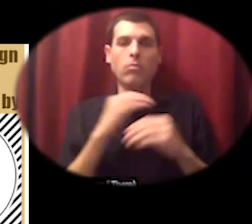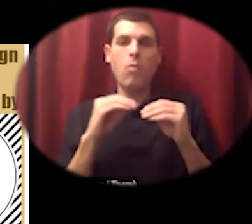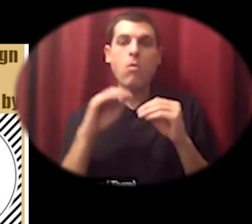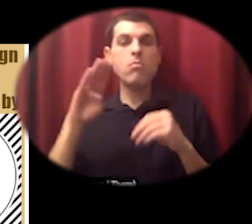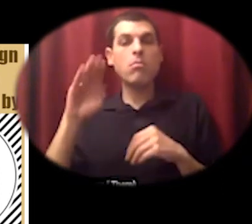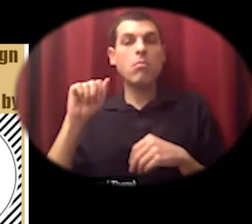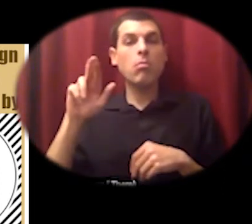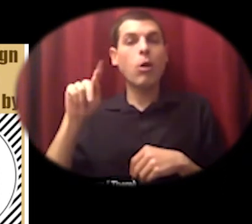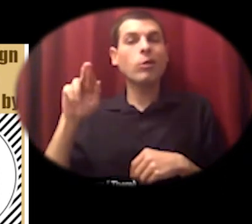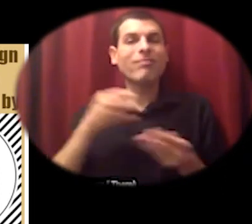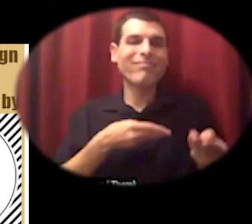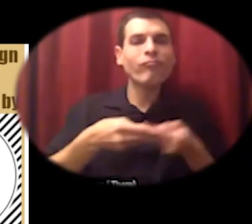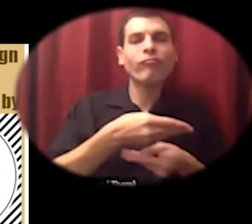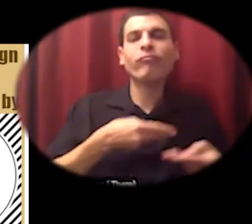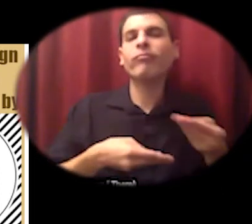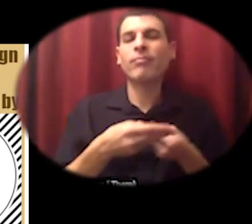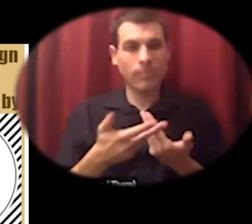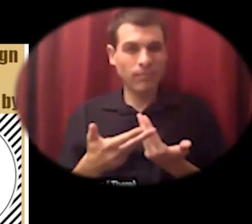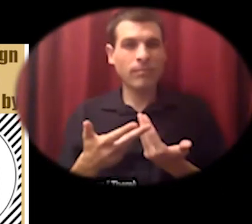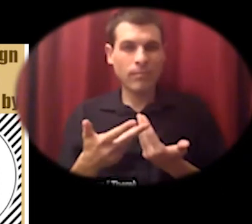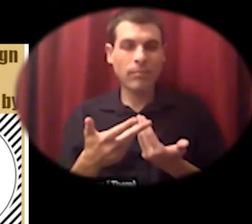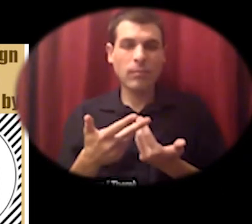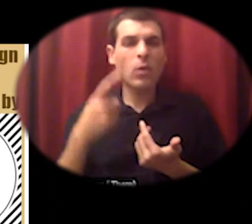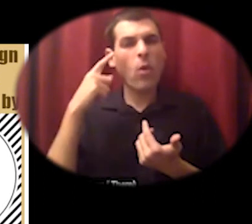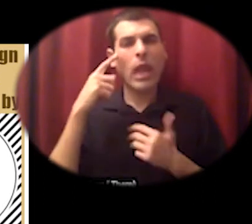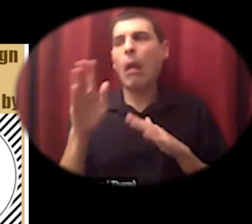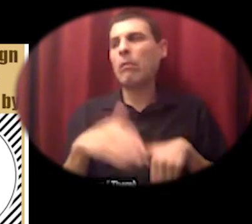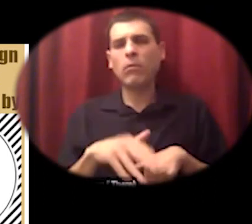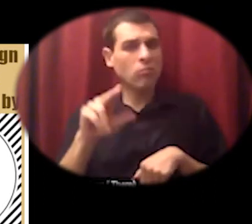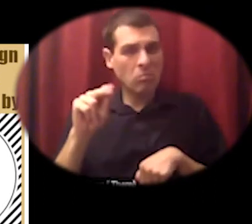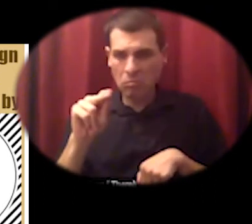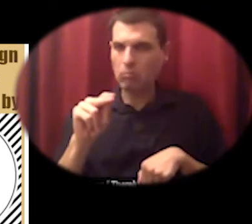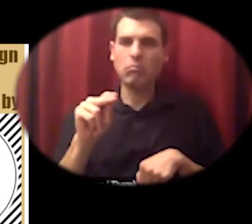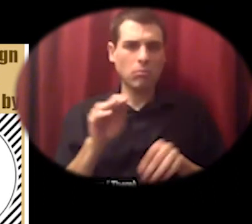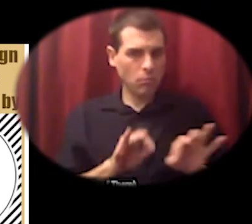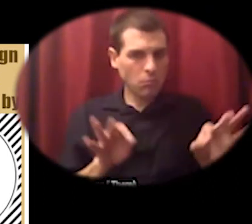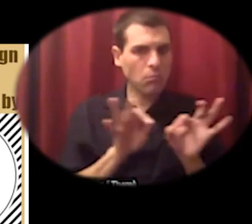important to pay attention to because just as we think um you know in the west and in the northern